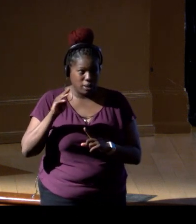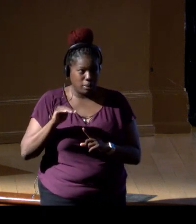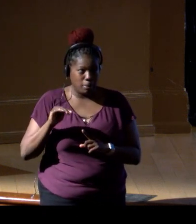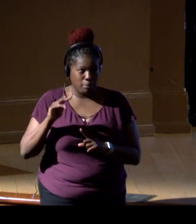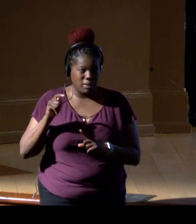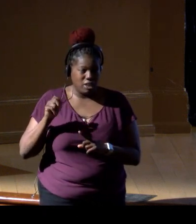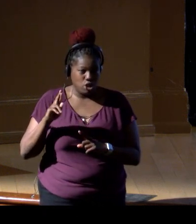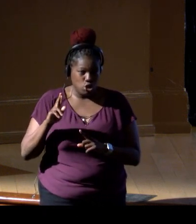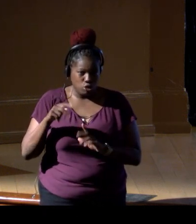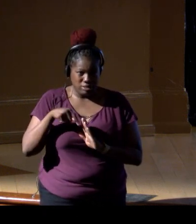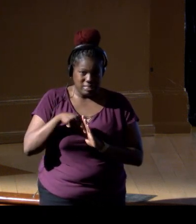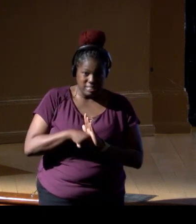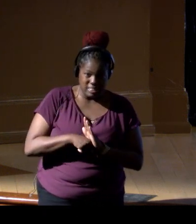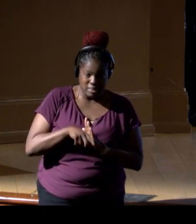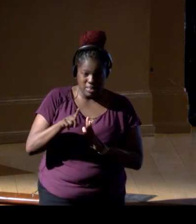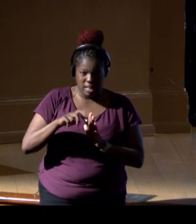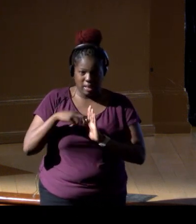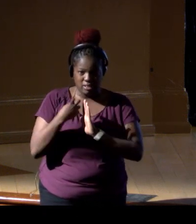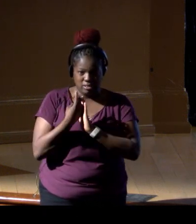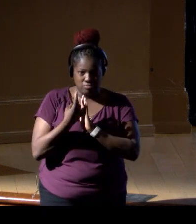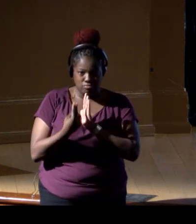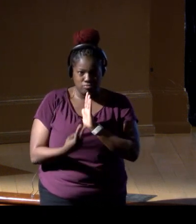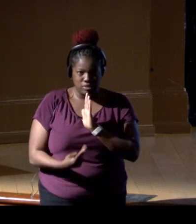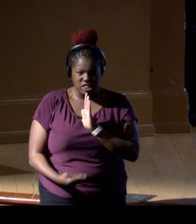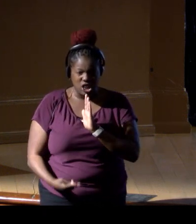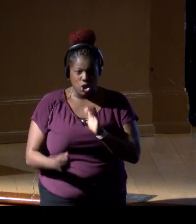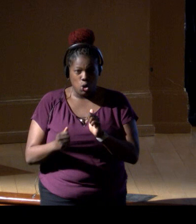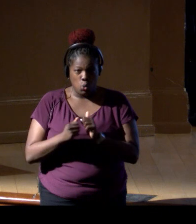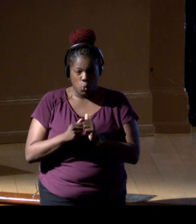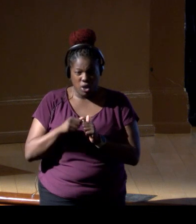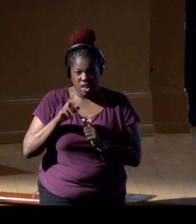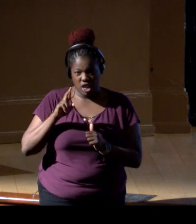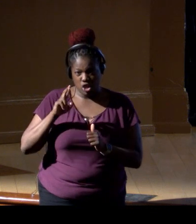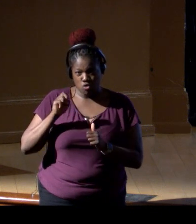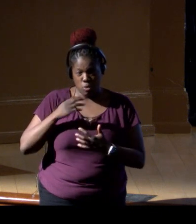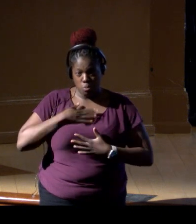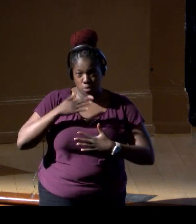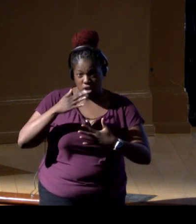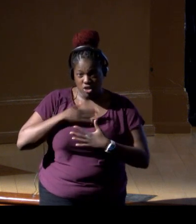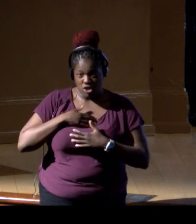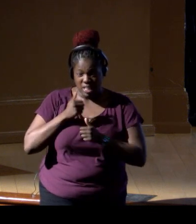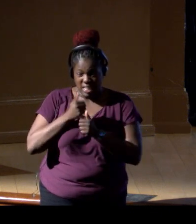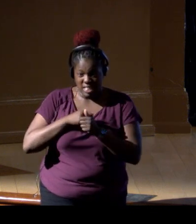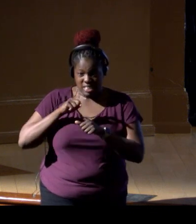These guys are diving with deep rebreathers. Every dive means, you know,